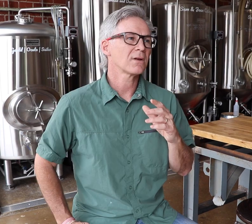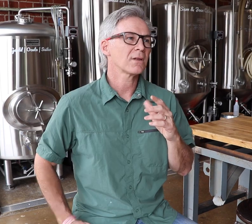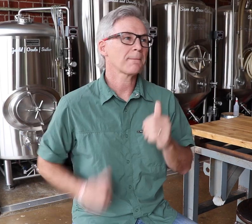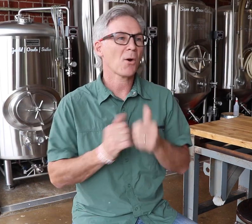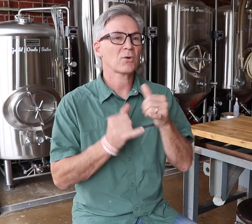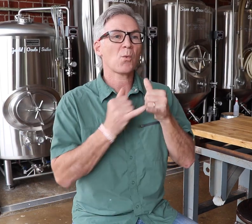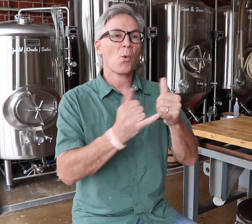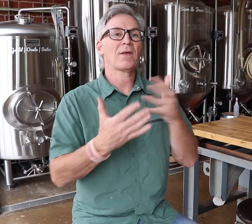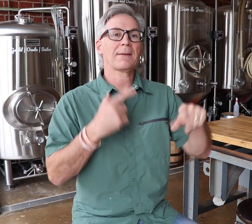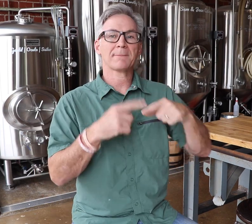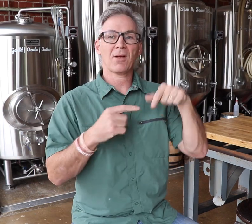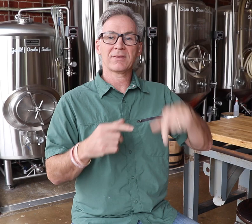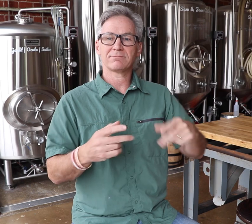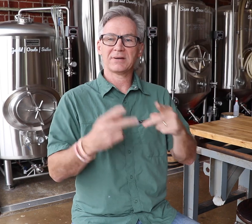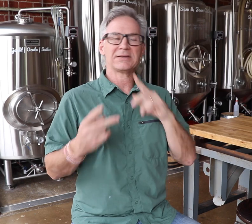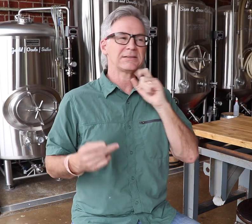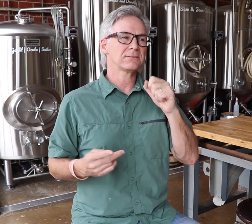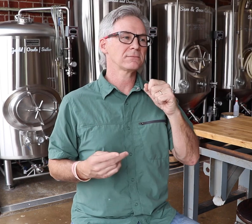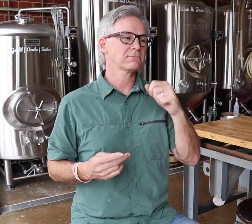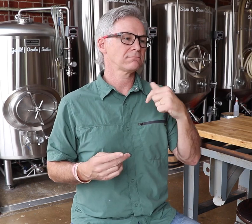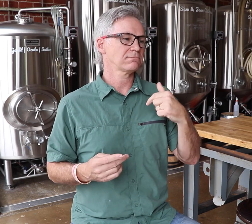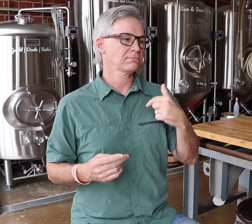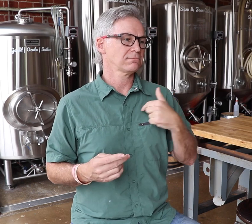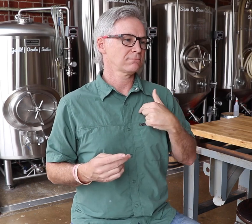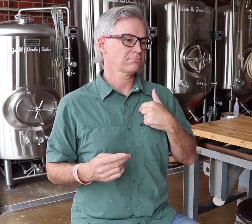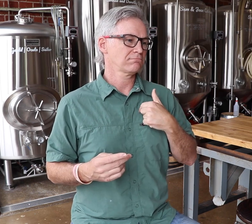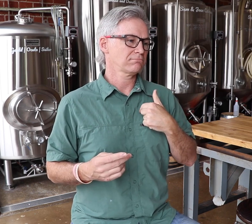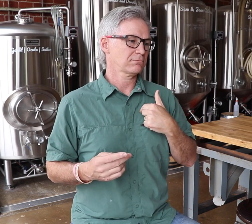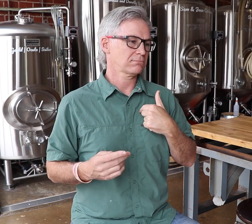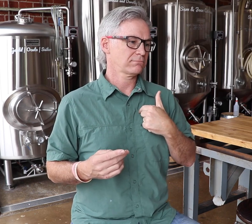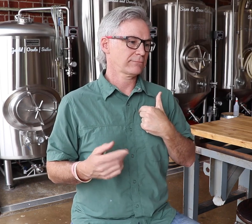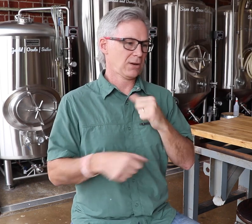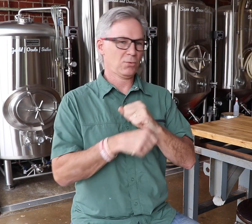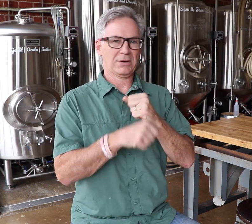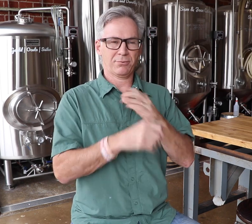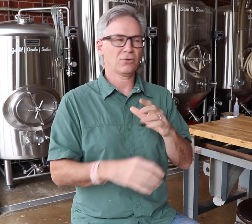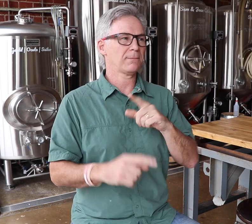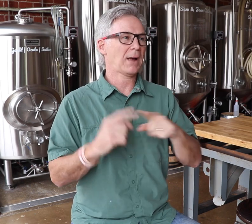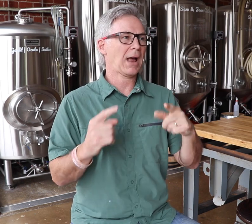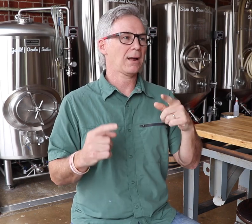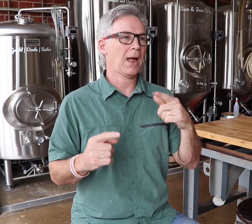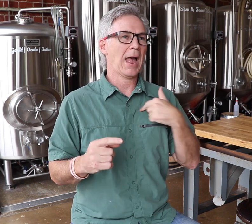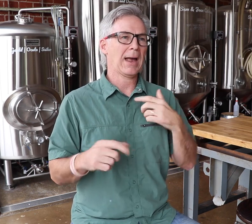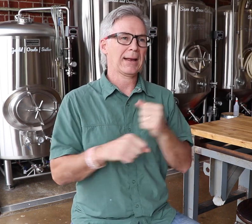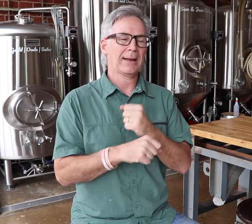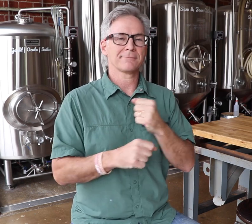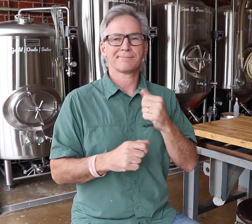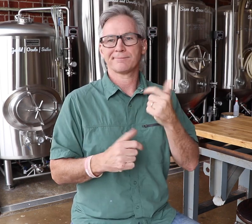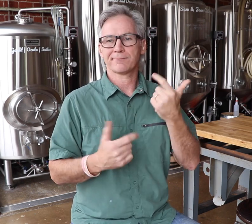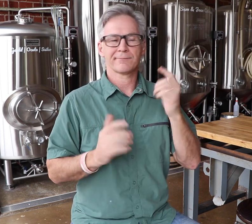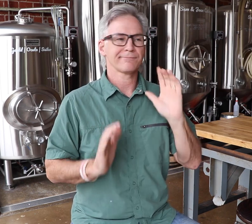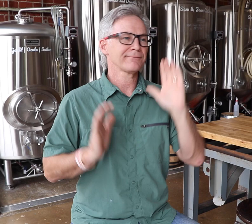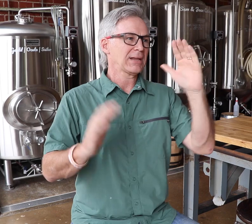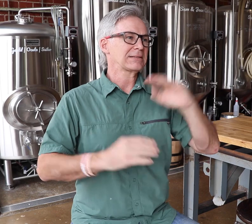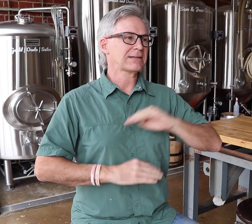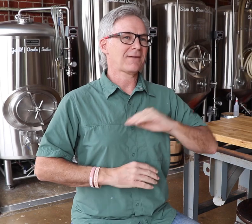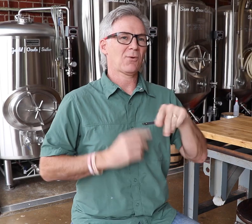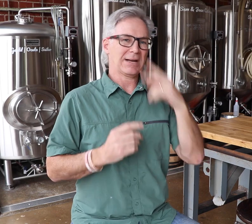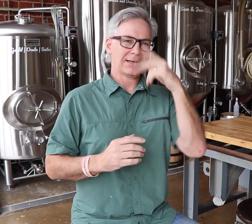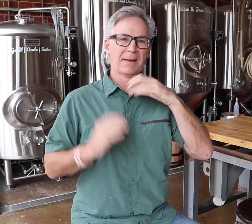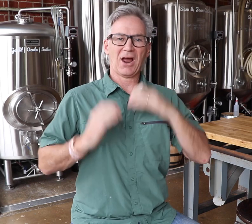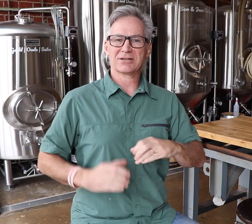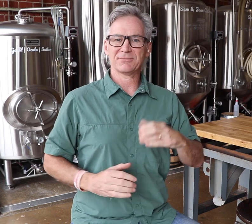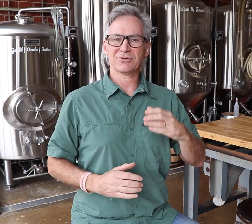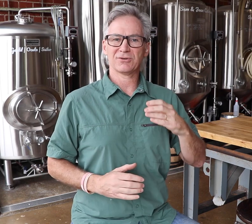The most rewarding thing as a brewer about this place is seeing my customers satisfied,